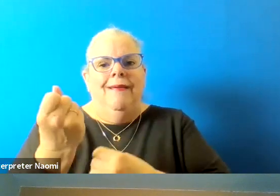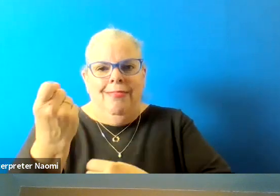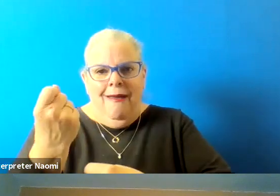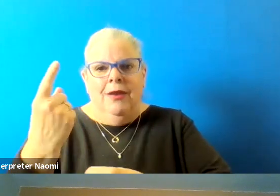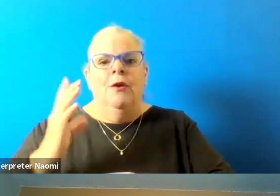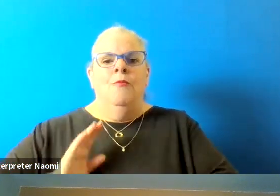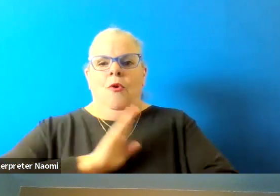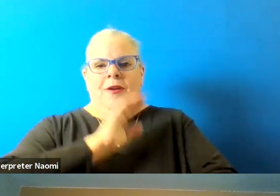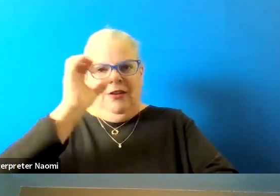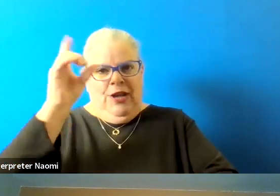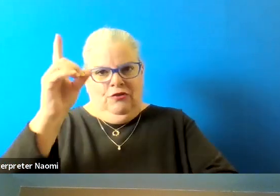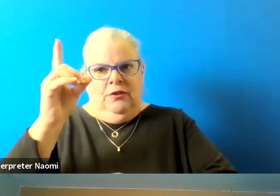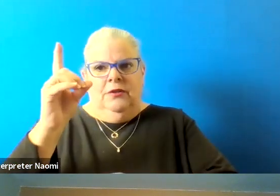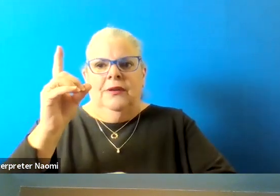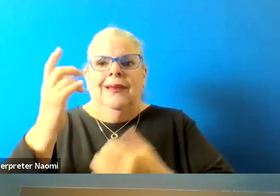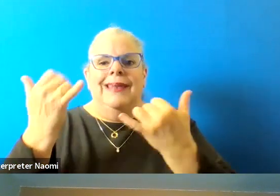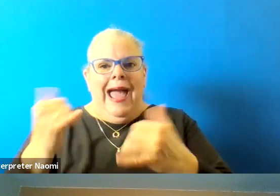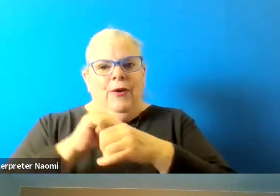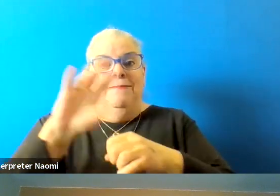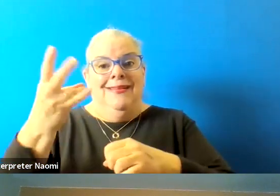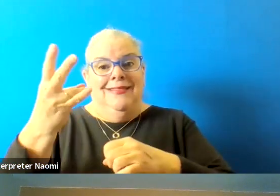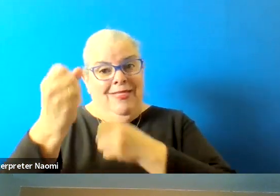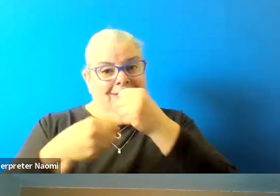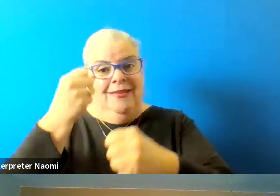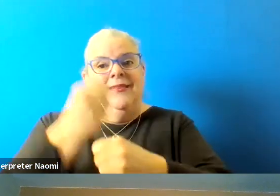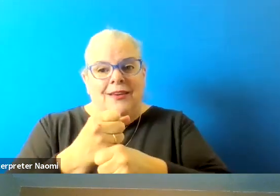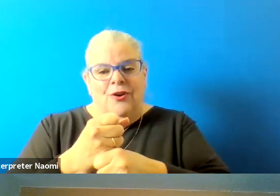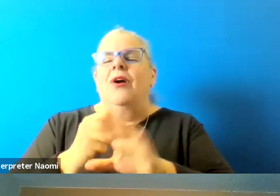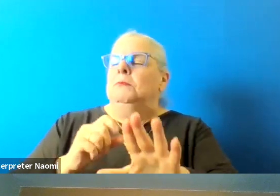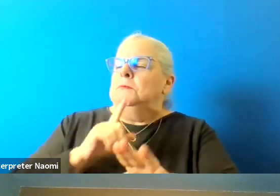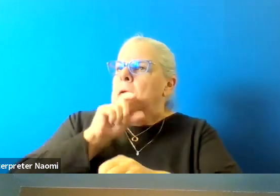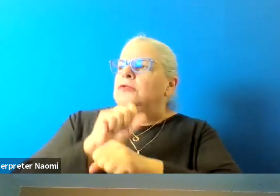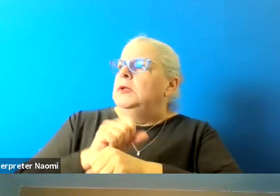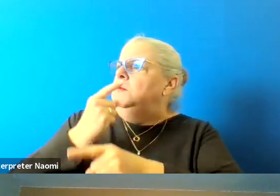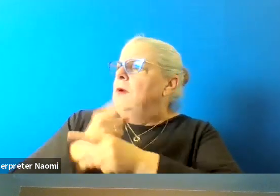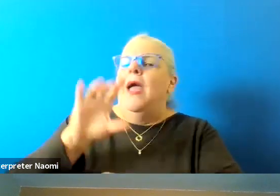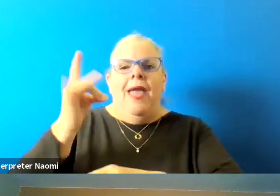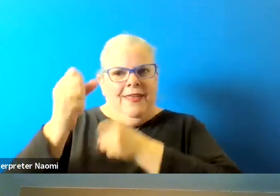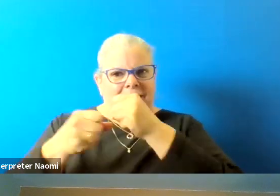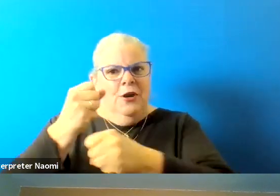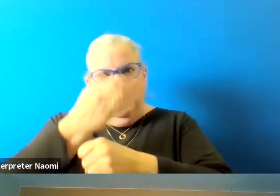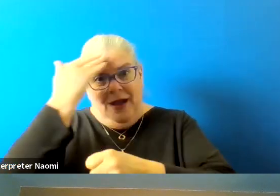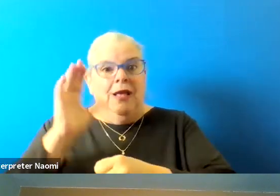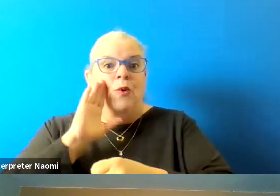I'm now in my seventh year, or eighth year, actually, because my term is up in November,